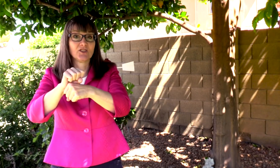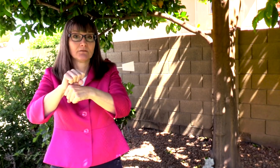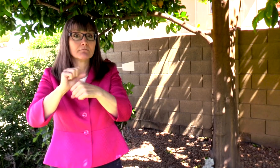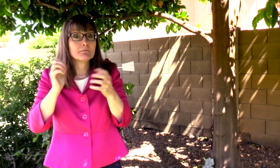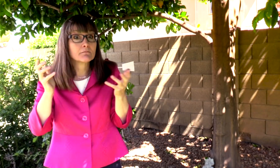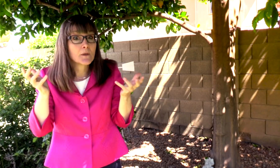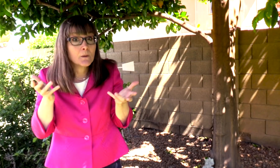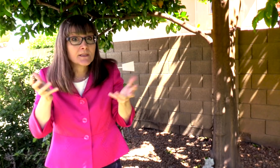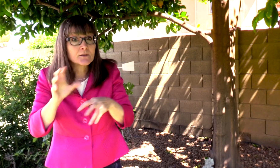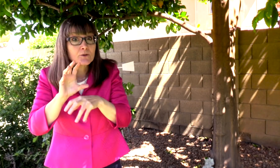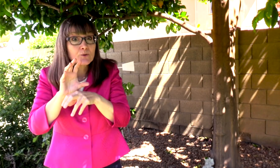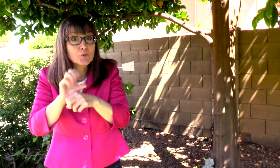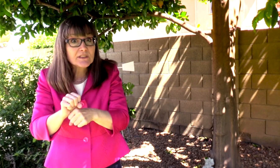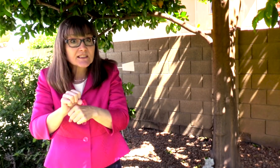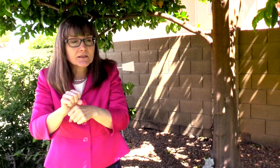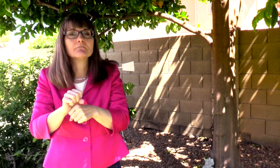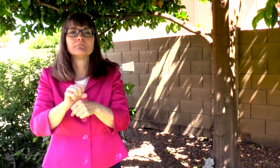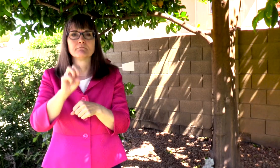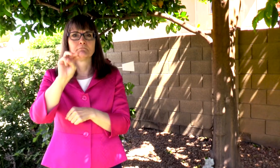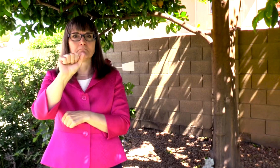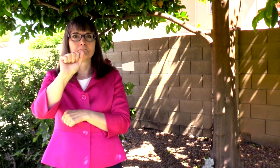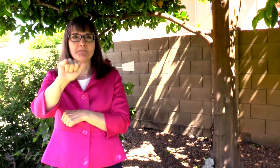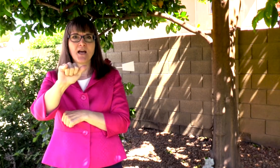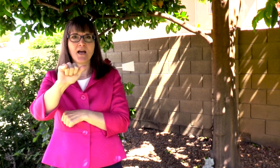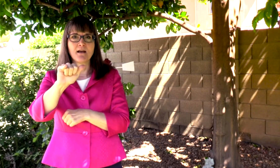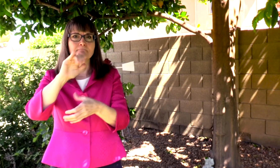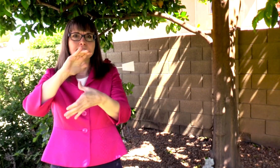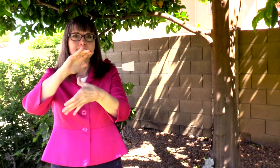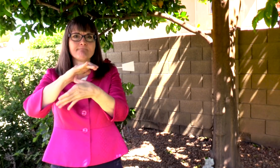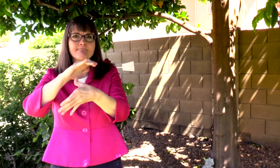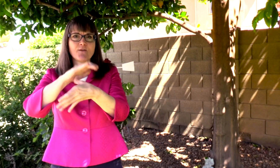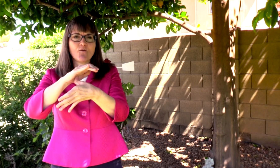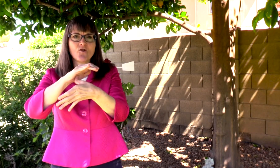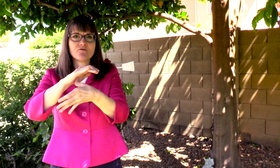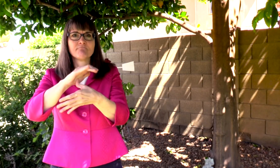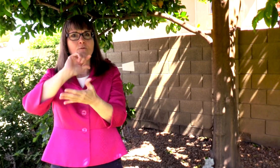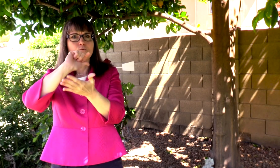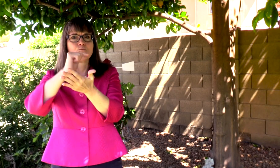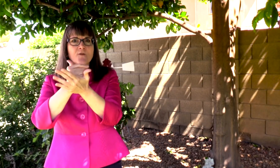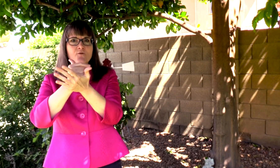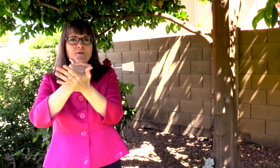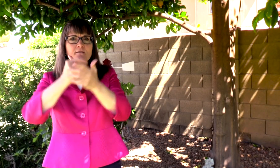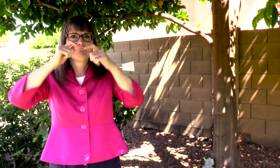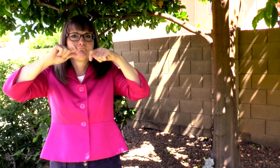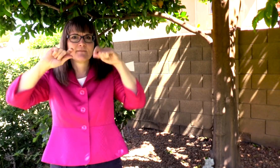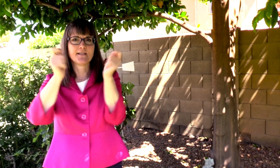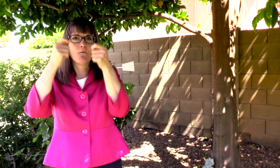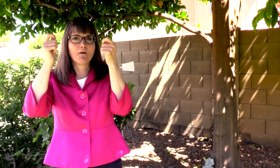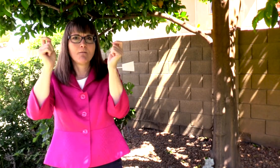GRADUATION CEREMONIES FOR THE SENIOR CLASS EVERY MAY.